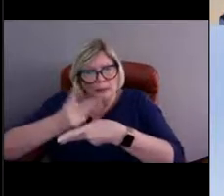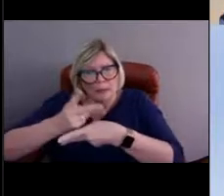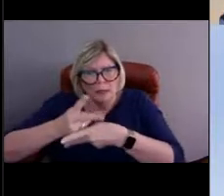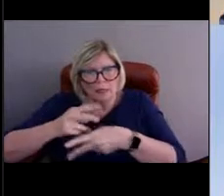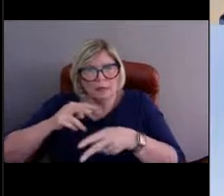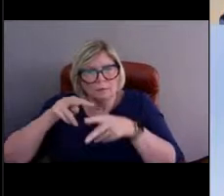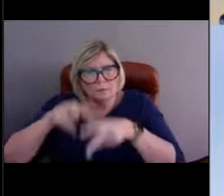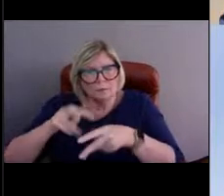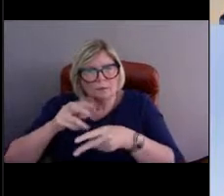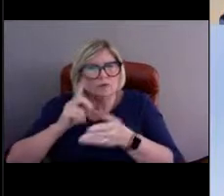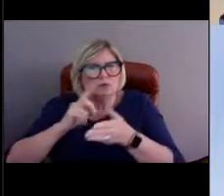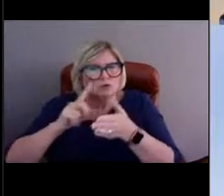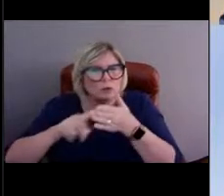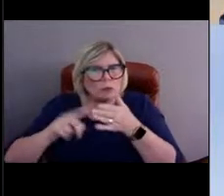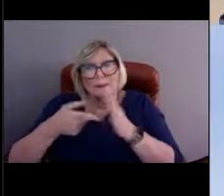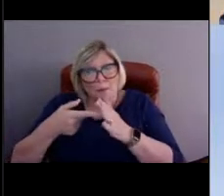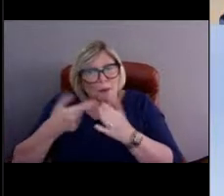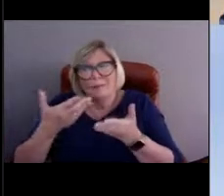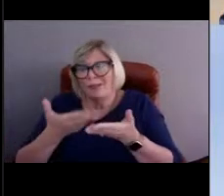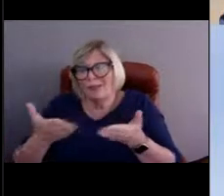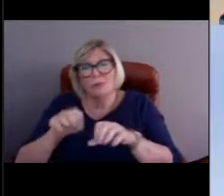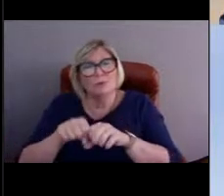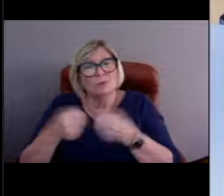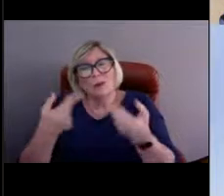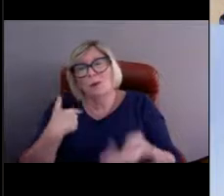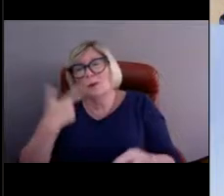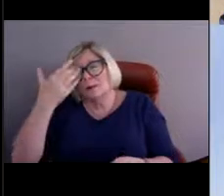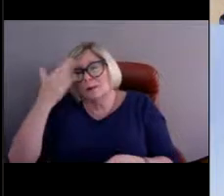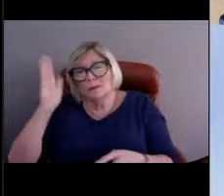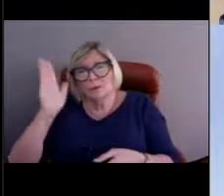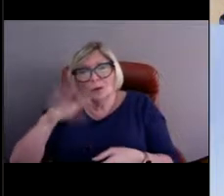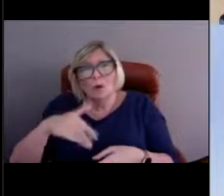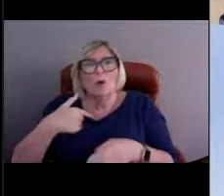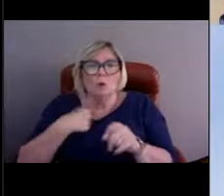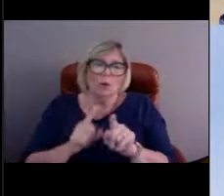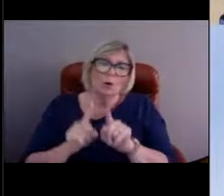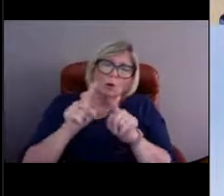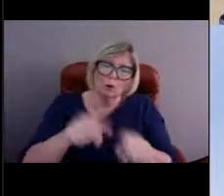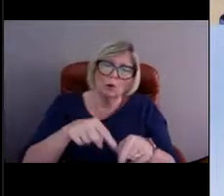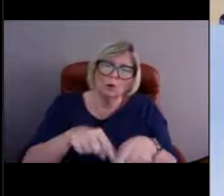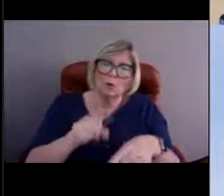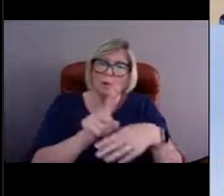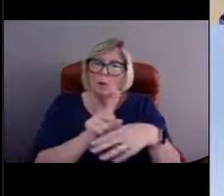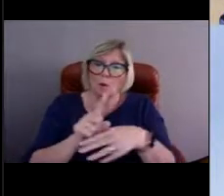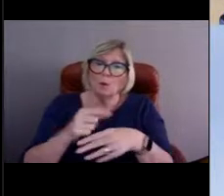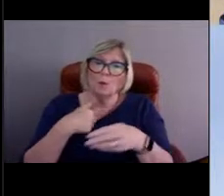Sometimes things break, we know it, so we go to those buoys and we fix and repair them or service them.